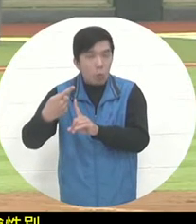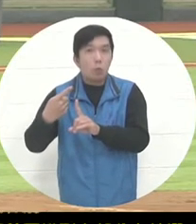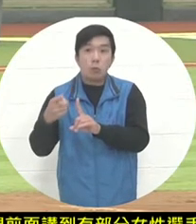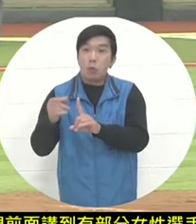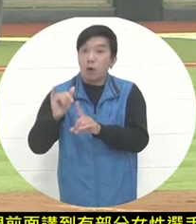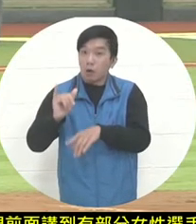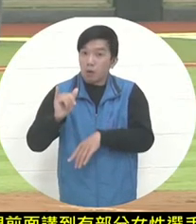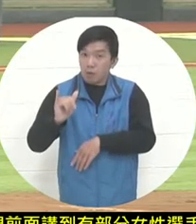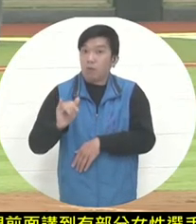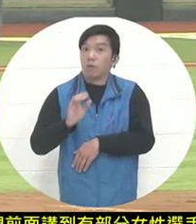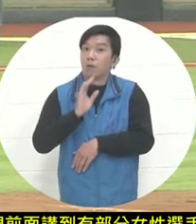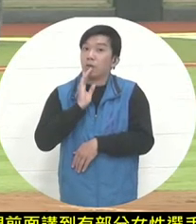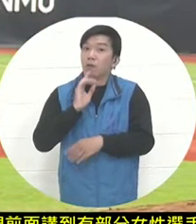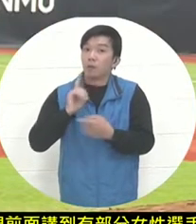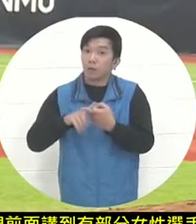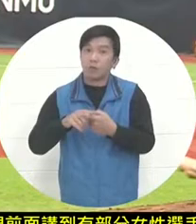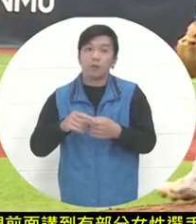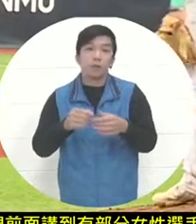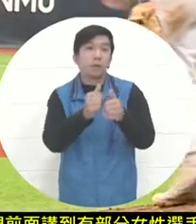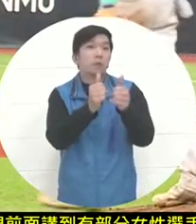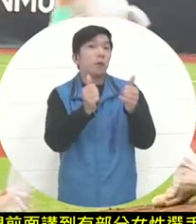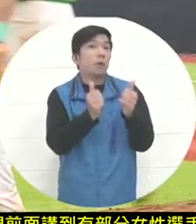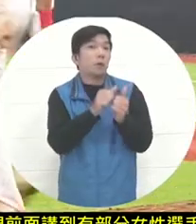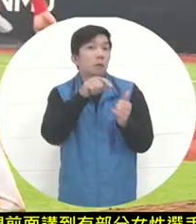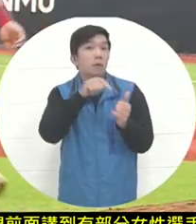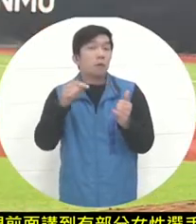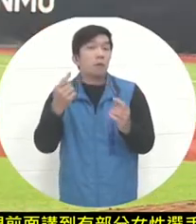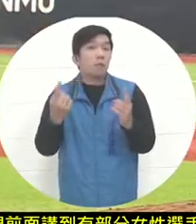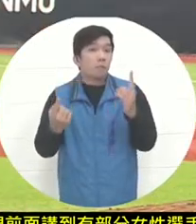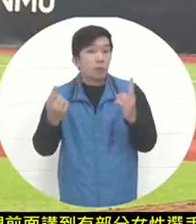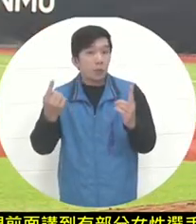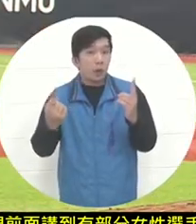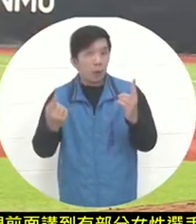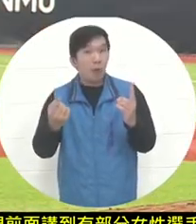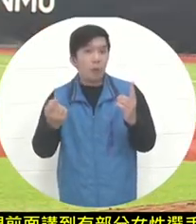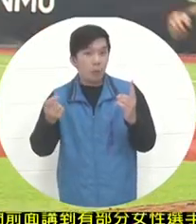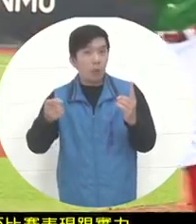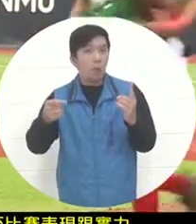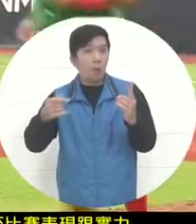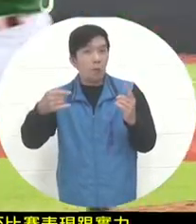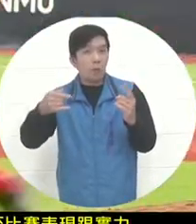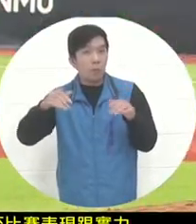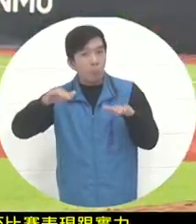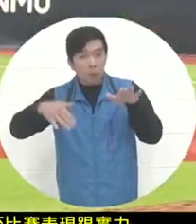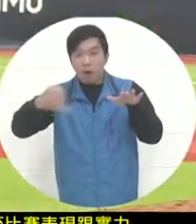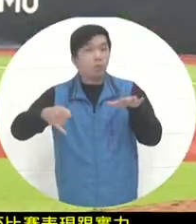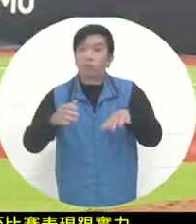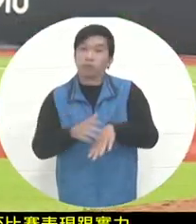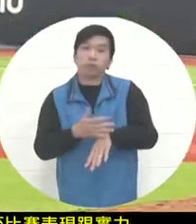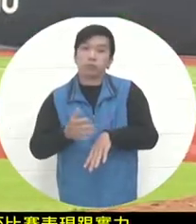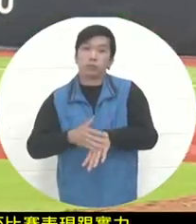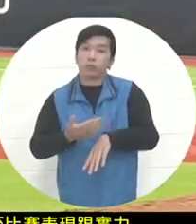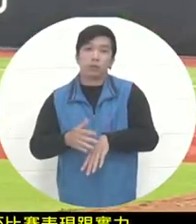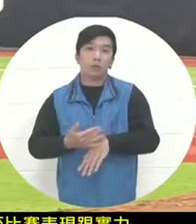very exciting, no less than those of some authentic male teammates. In other words,